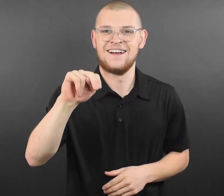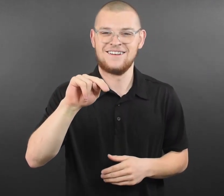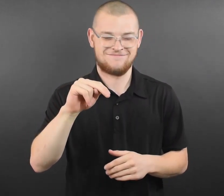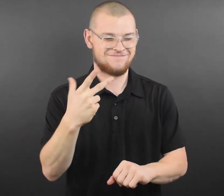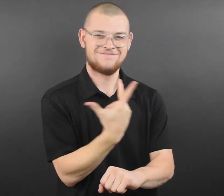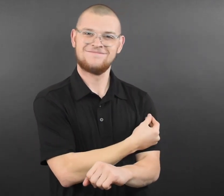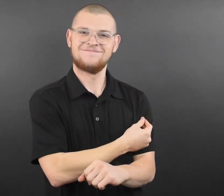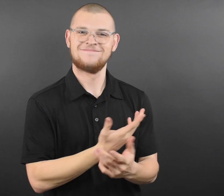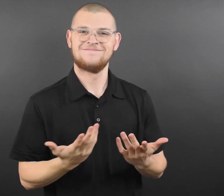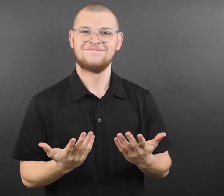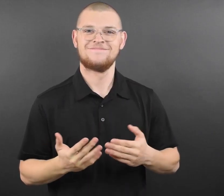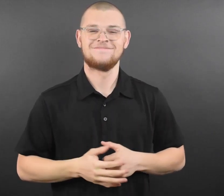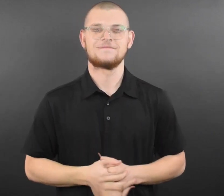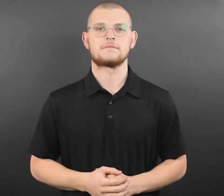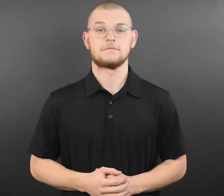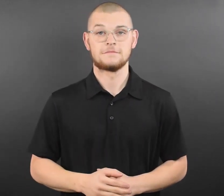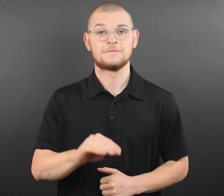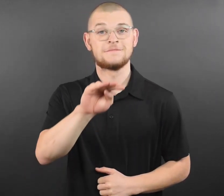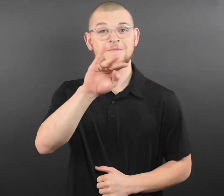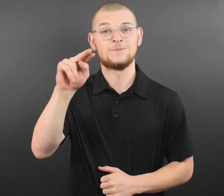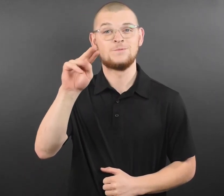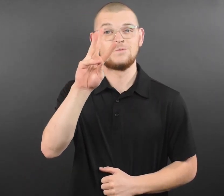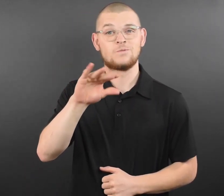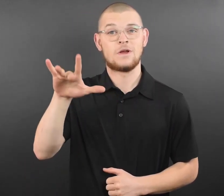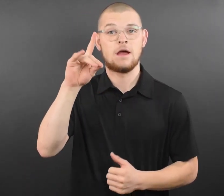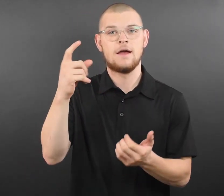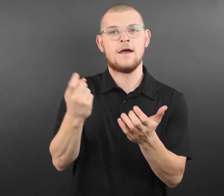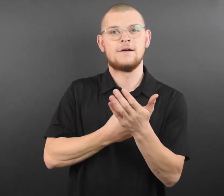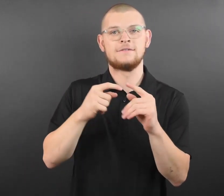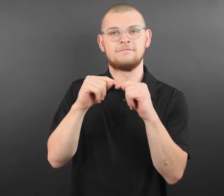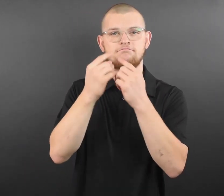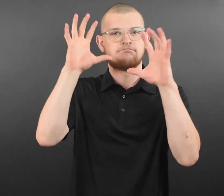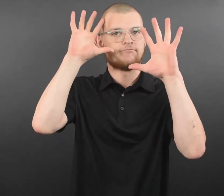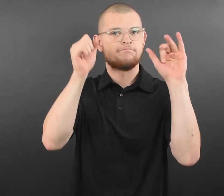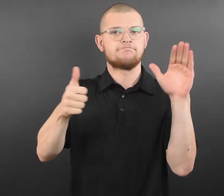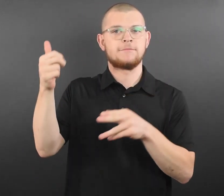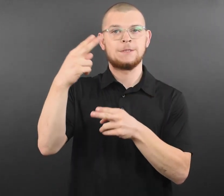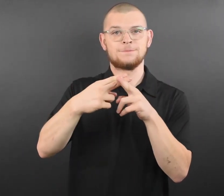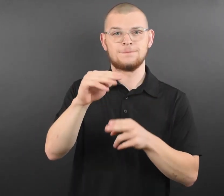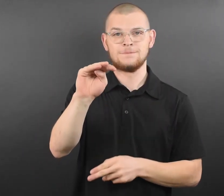and avoid significant illness. We are thrilled to be able to offer this fun,